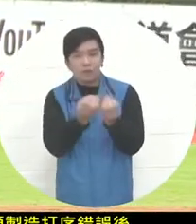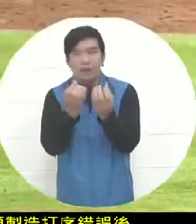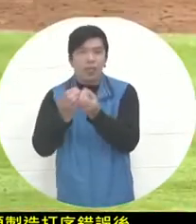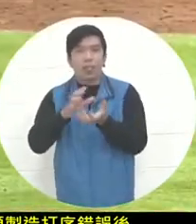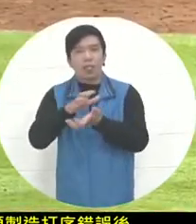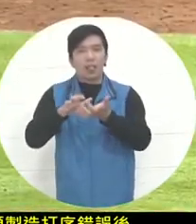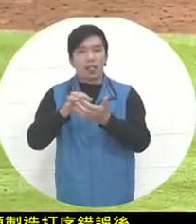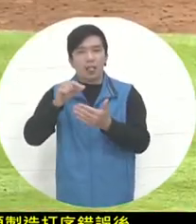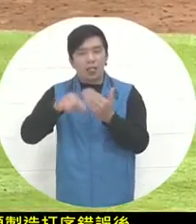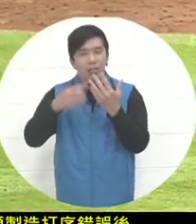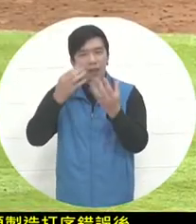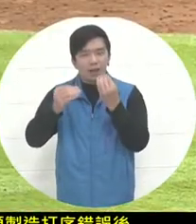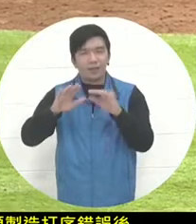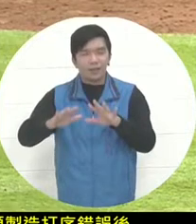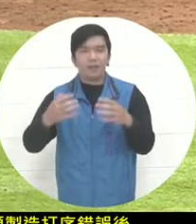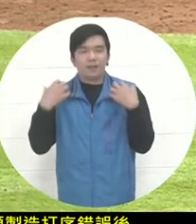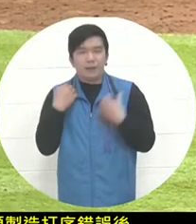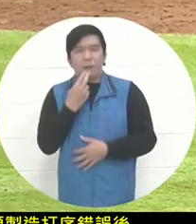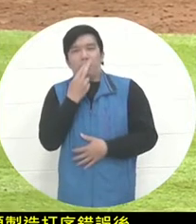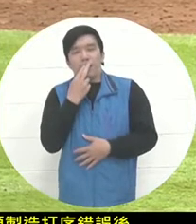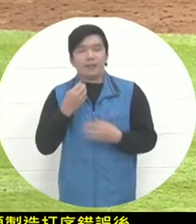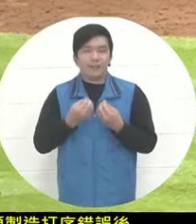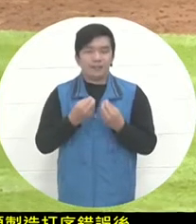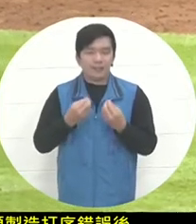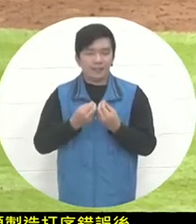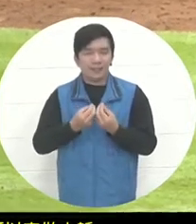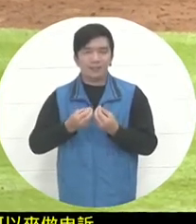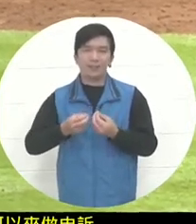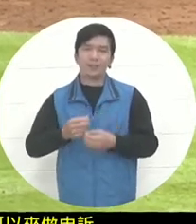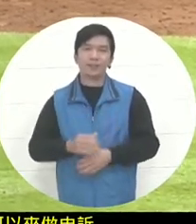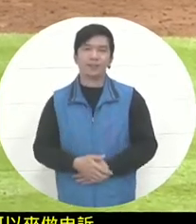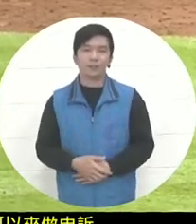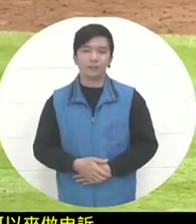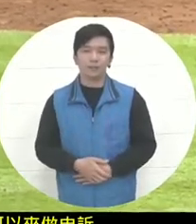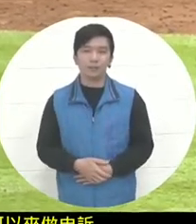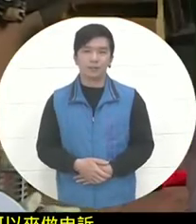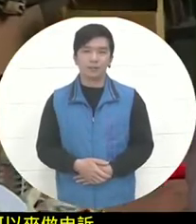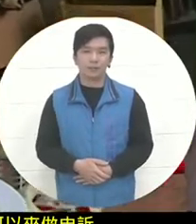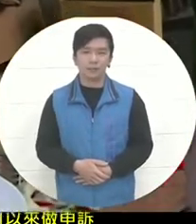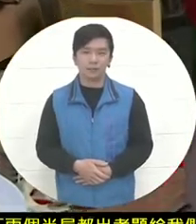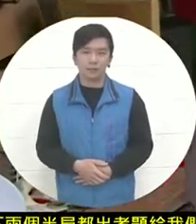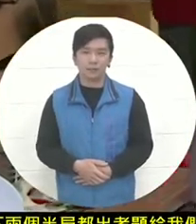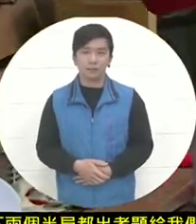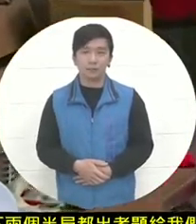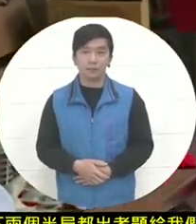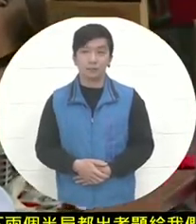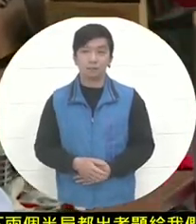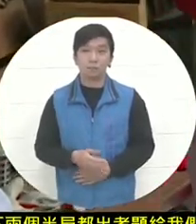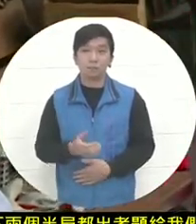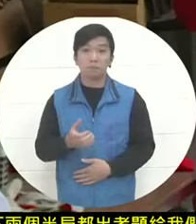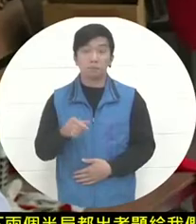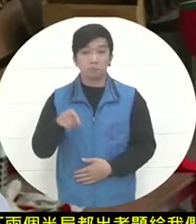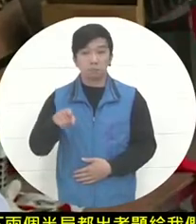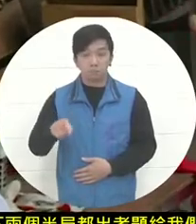referee teachers who are serving as referees. The typing play just now is also a very basic concept. There is no problem